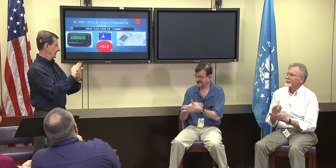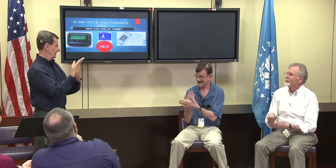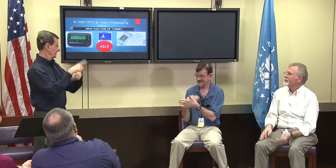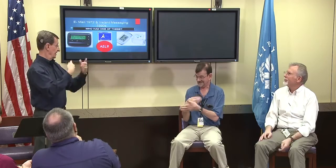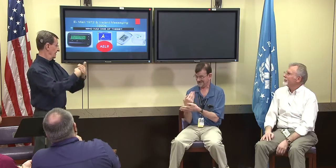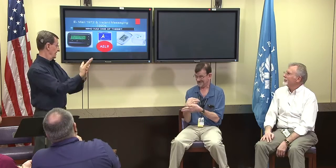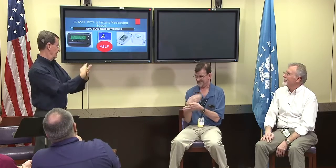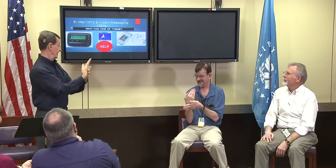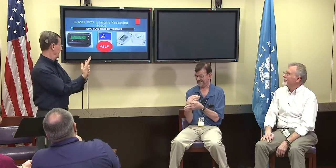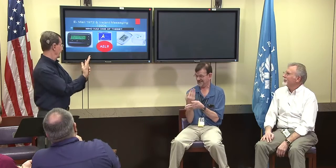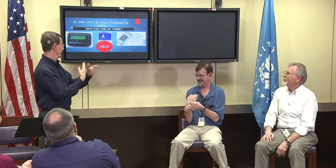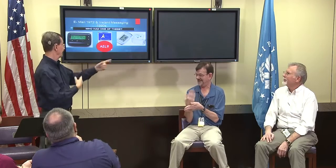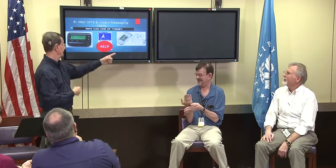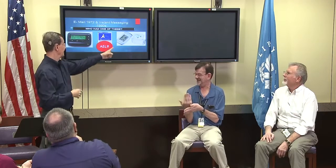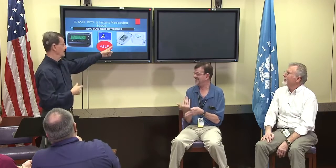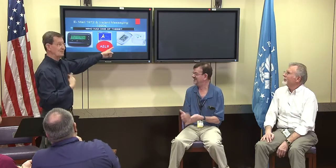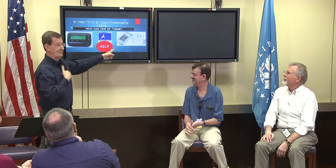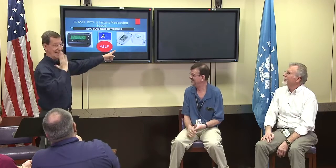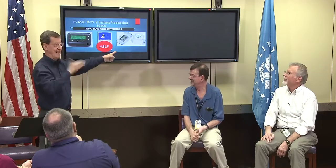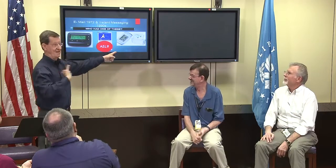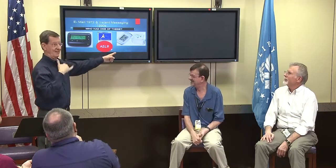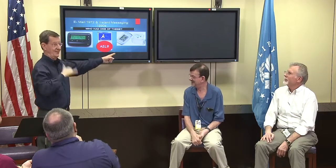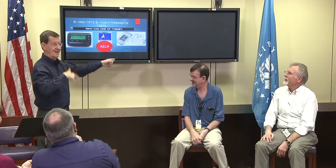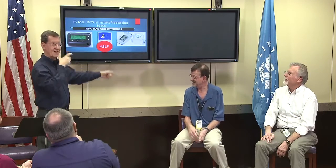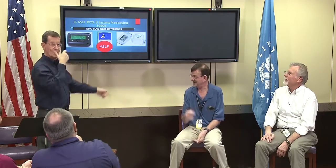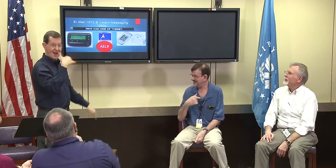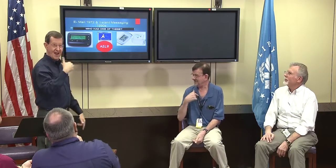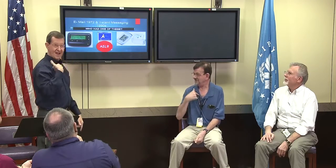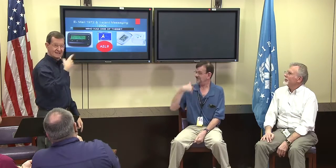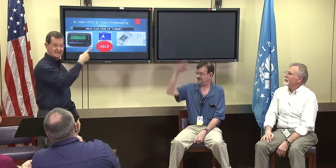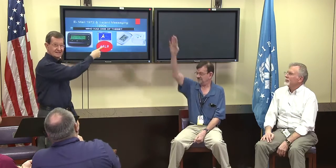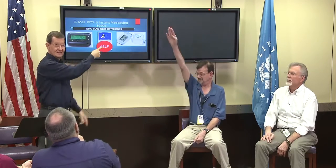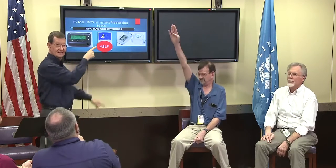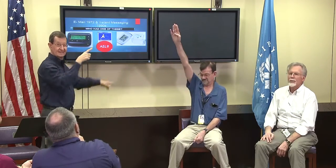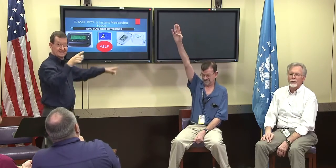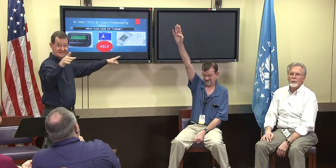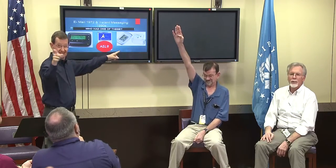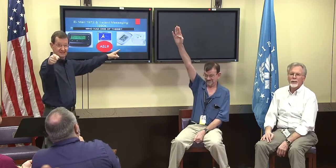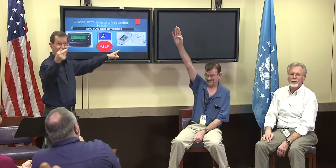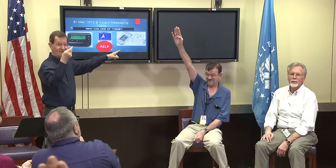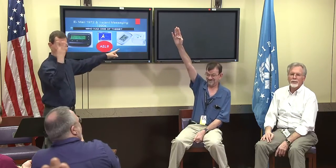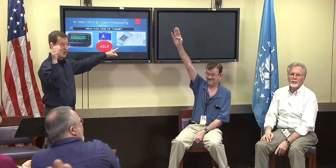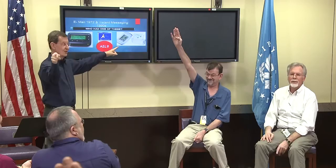Now, the last one over here was something specifically for the deaf, it was called the sidekick. How many of you had a sidekick?